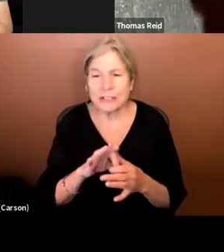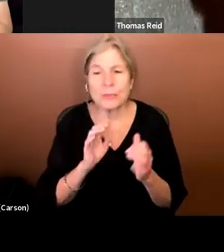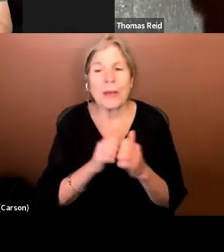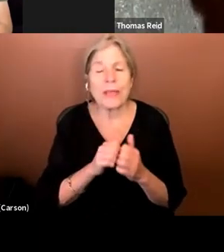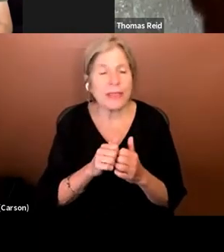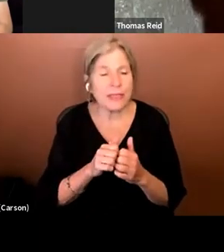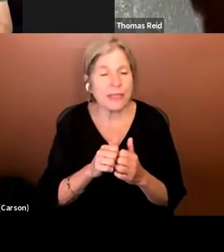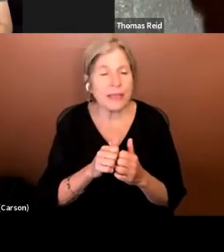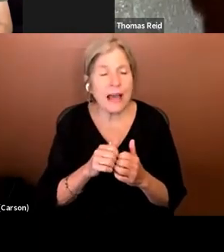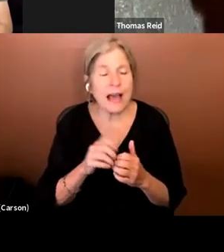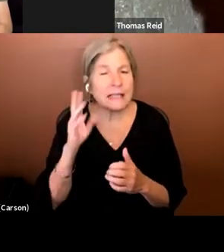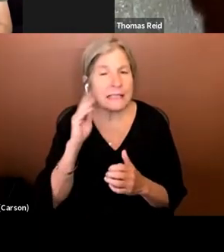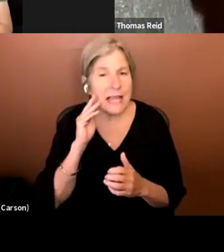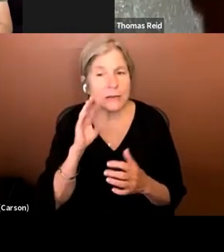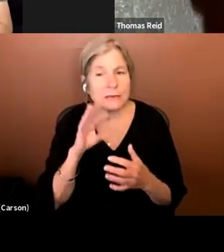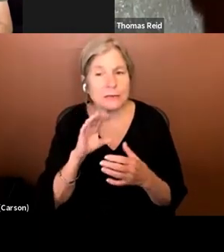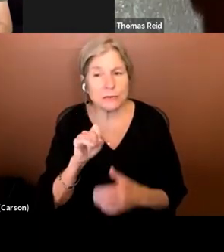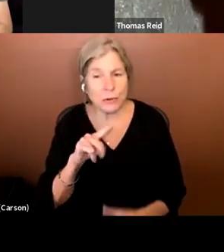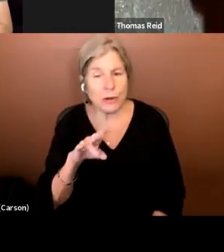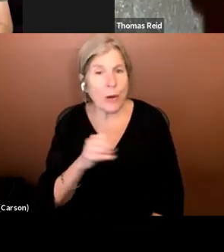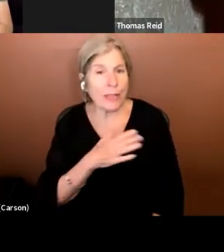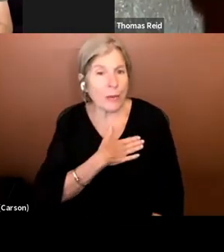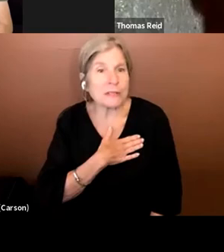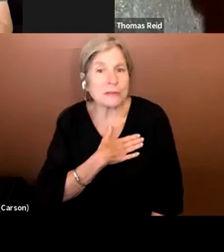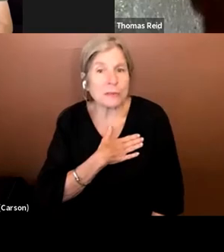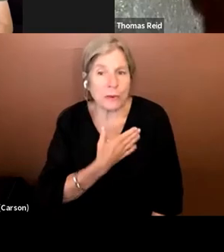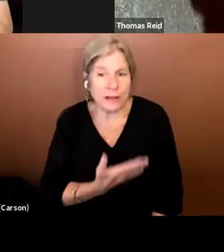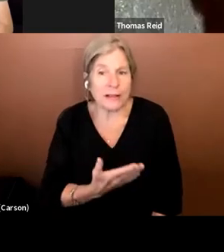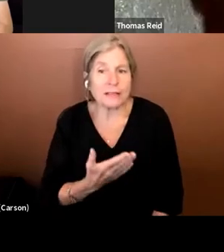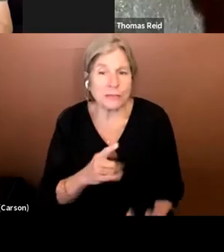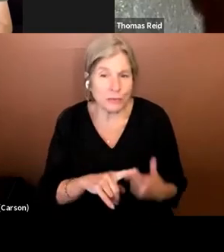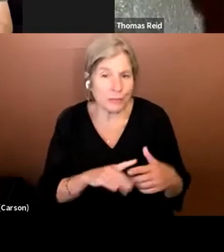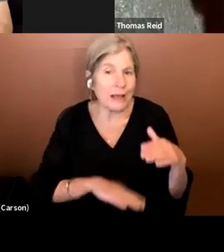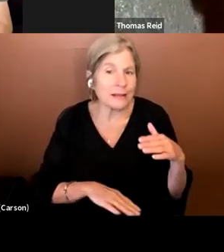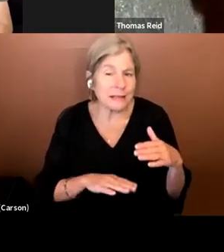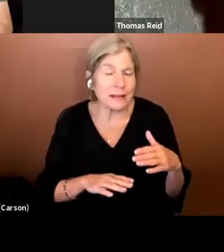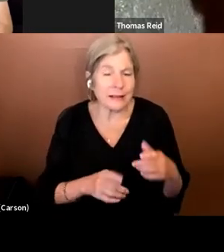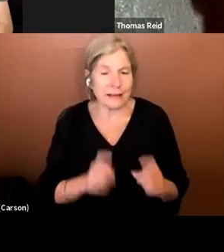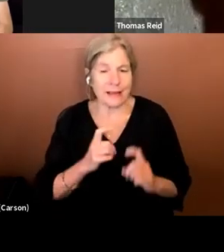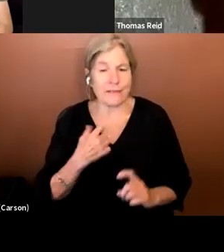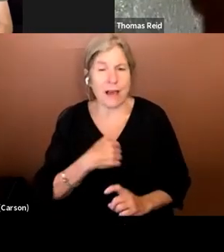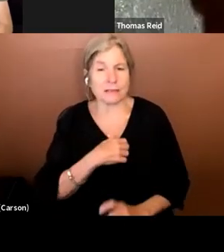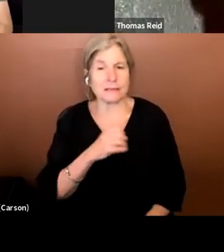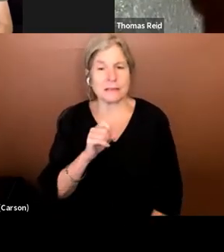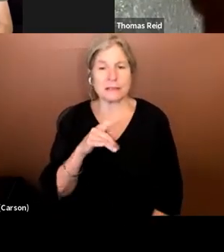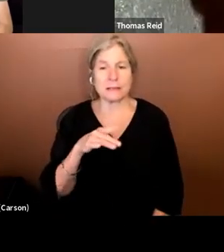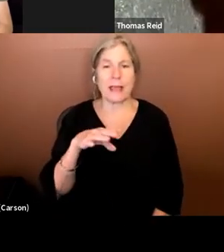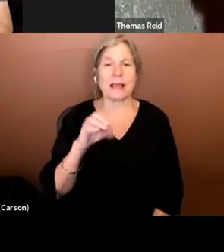sound studio that was willing to basically give us the space because